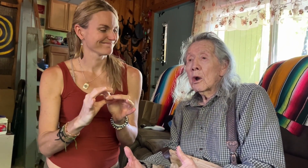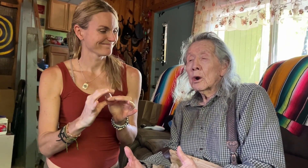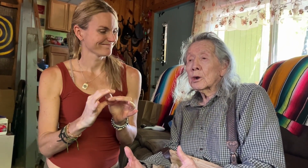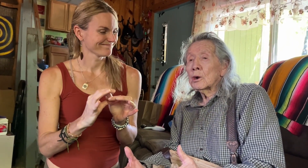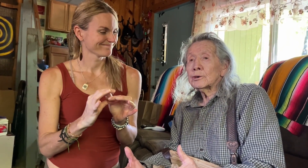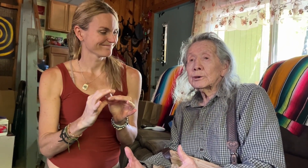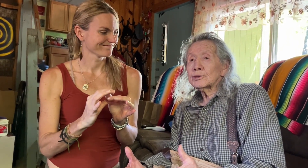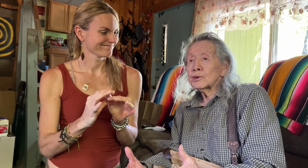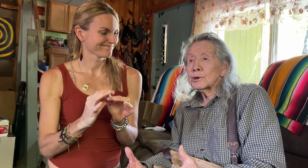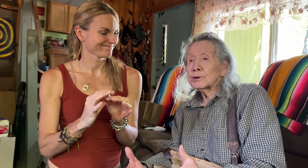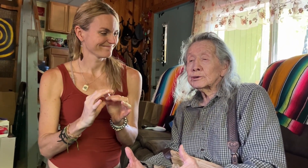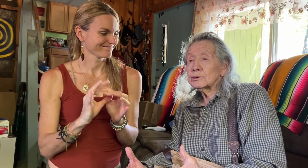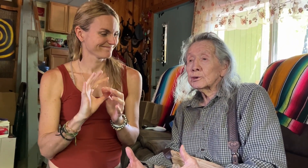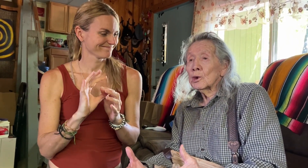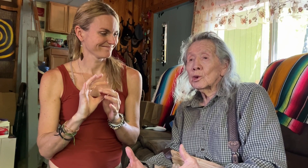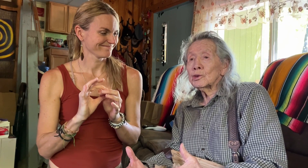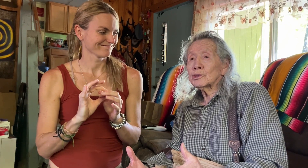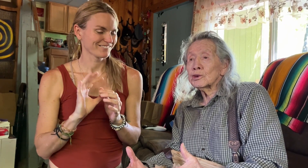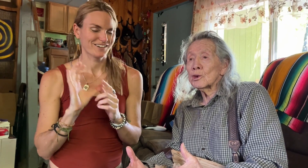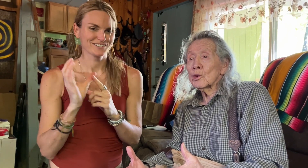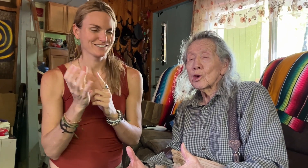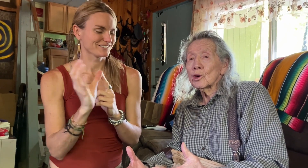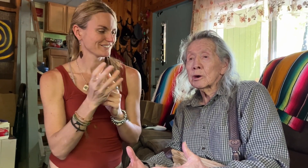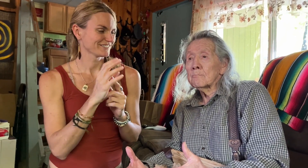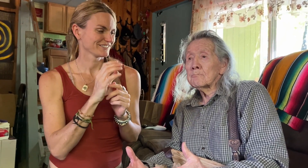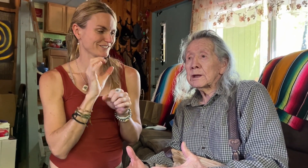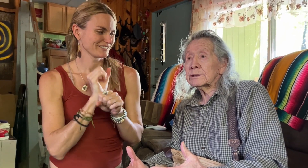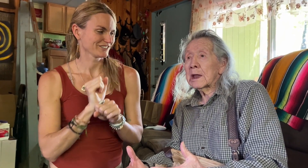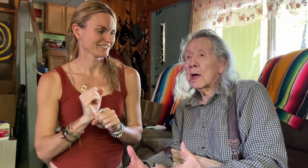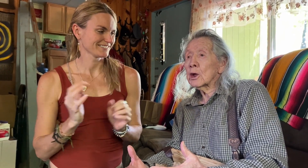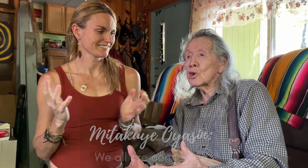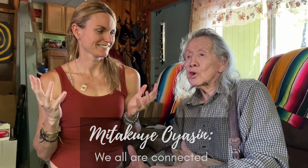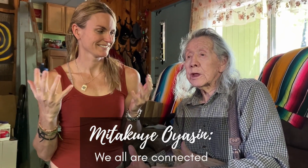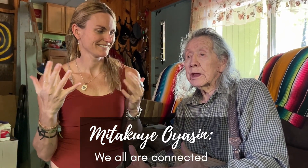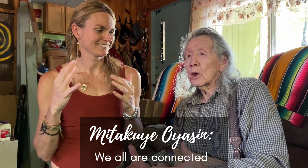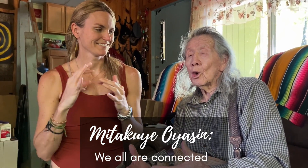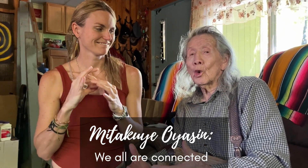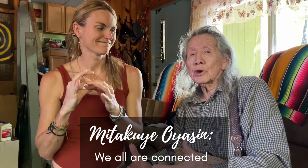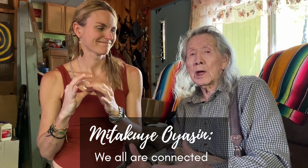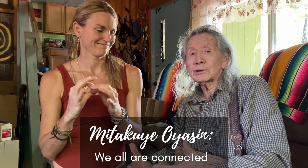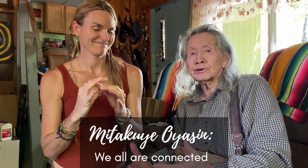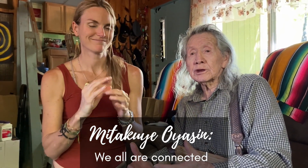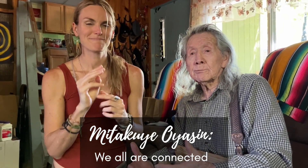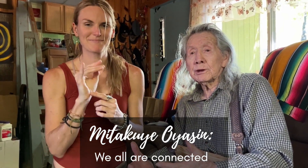Our Lakota tradition goes to the word Mitakuye Oyasin.